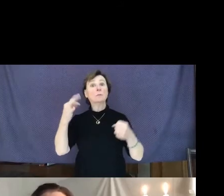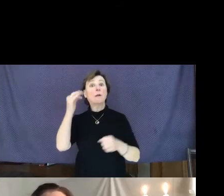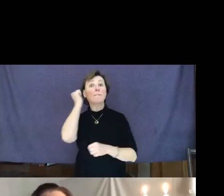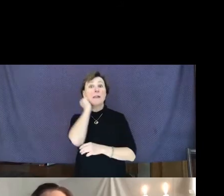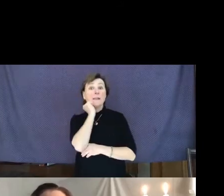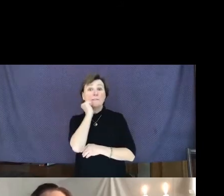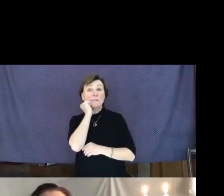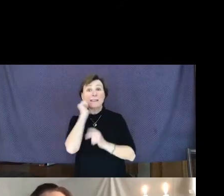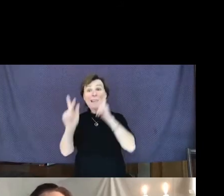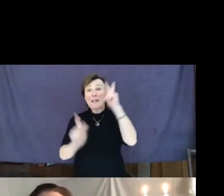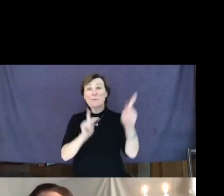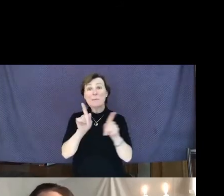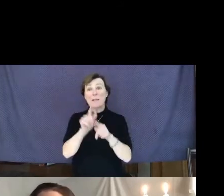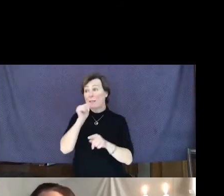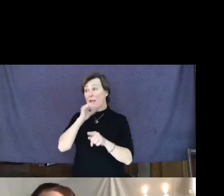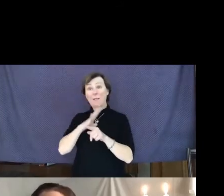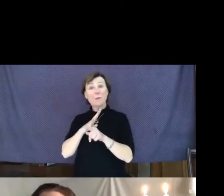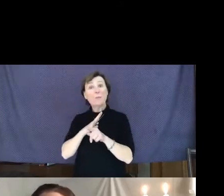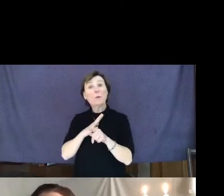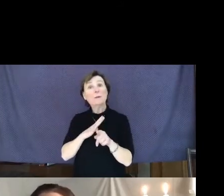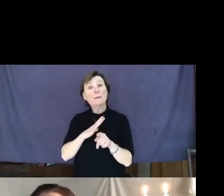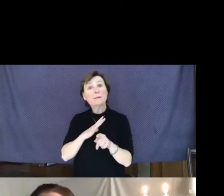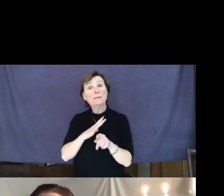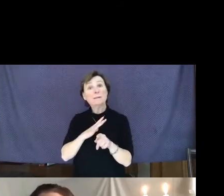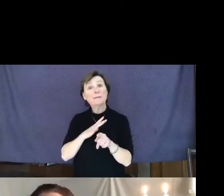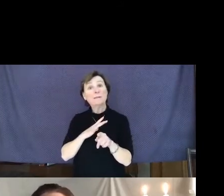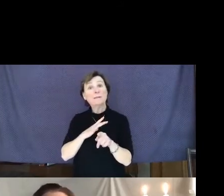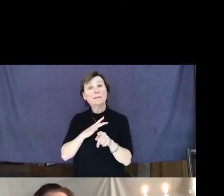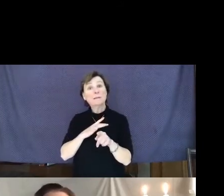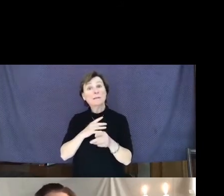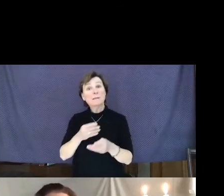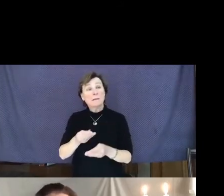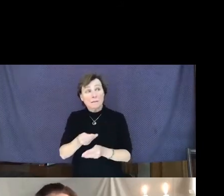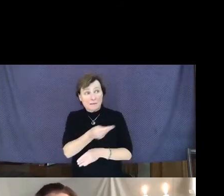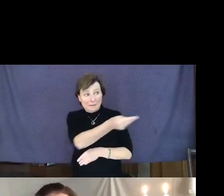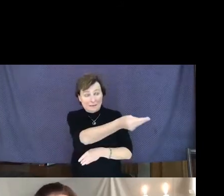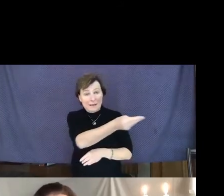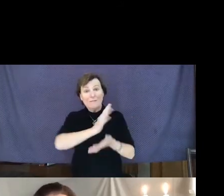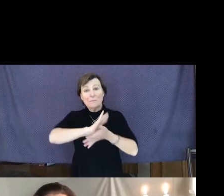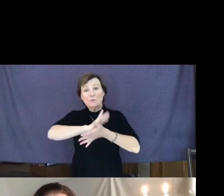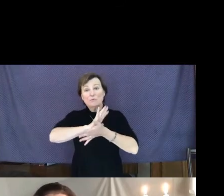like the woman who passed him cheese sandwiches daily in a factory where he